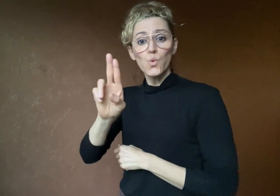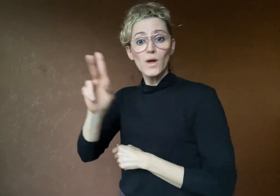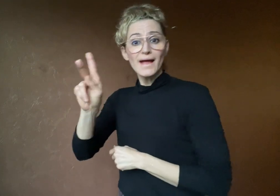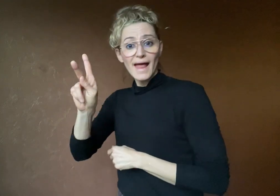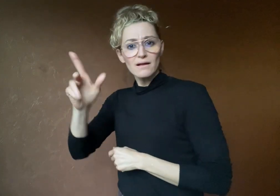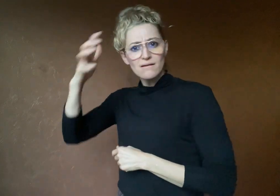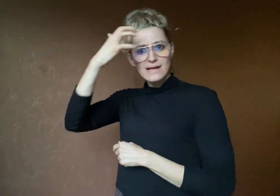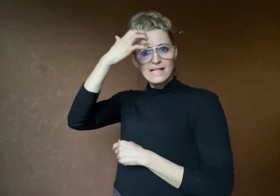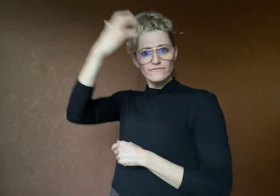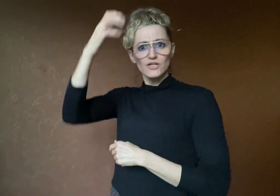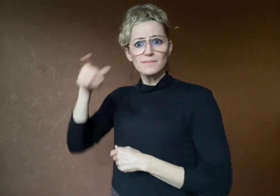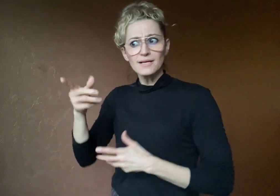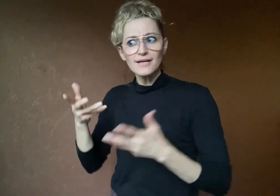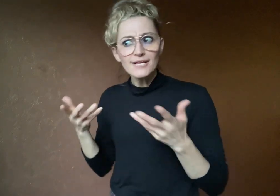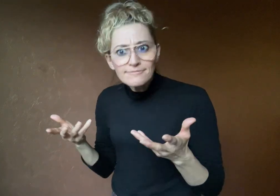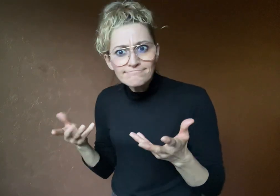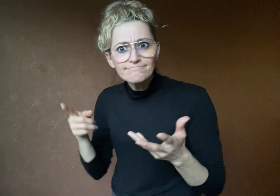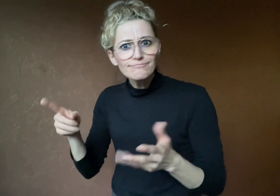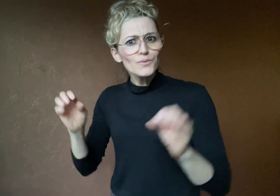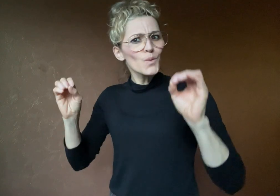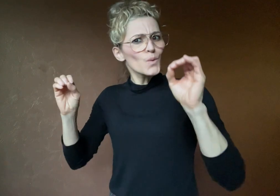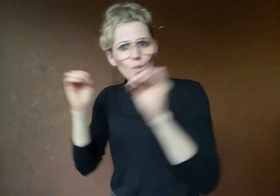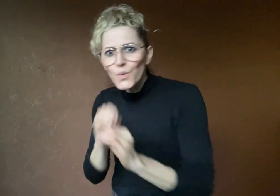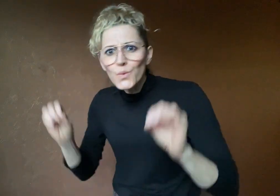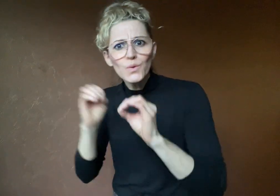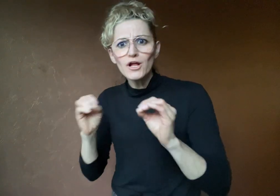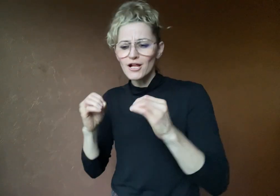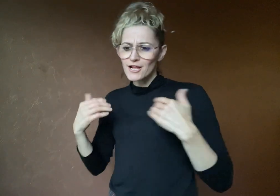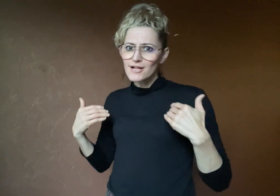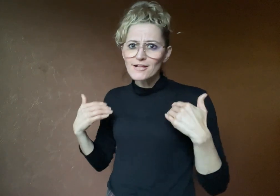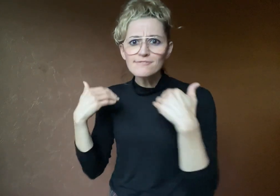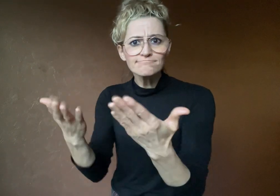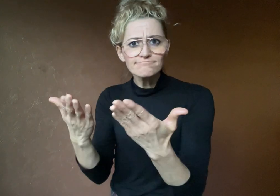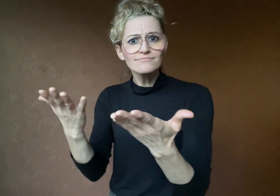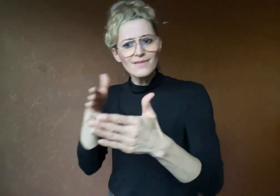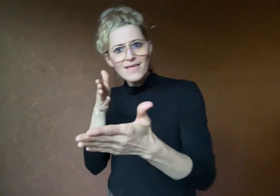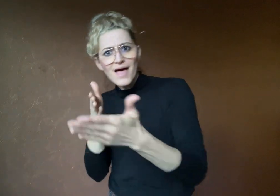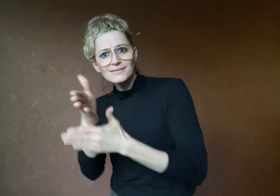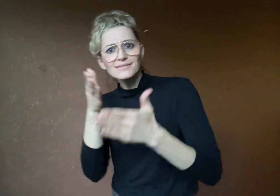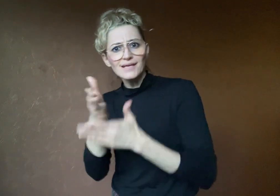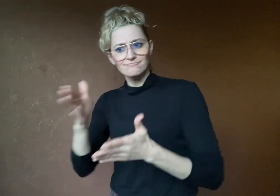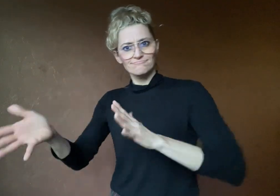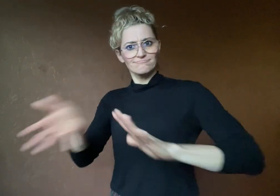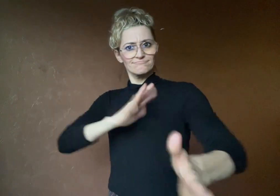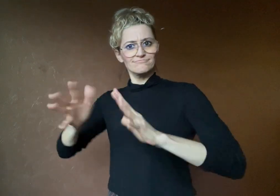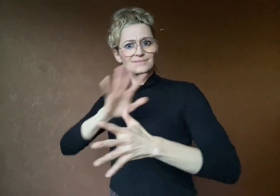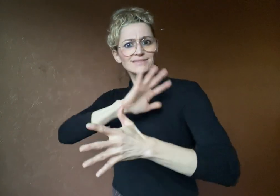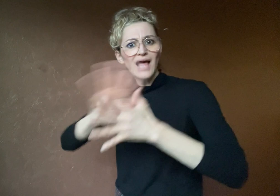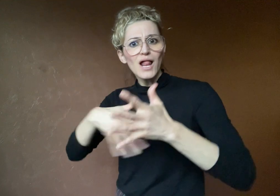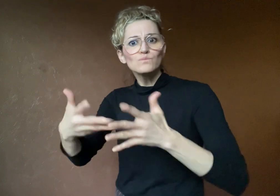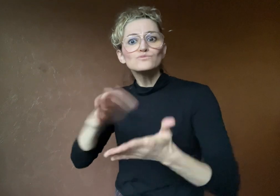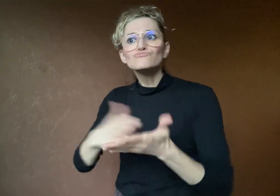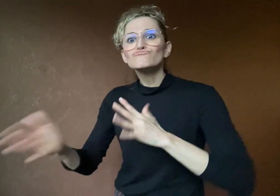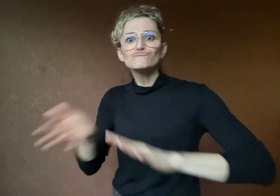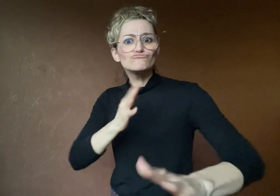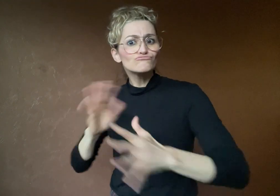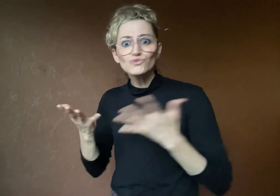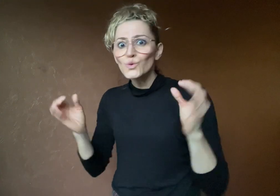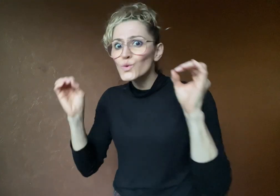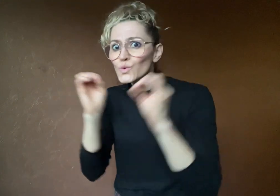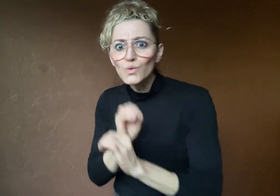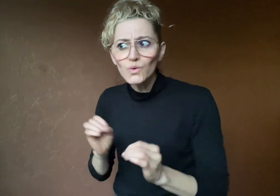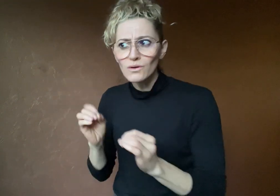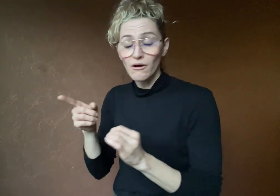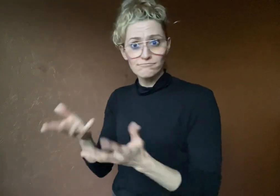to provide access to sign language, so Deaf people could